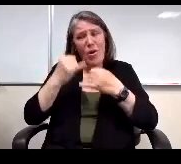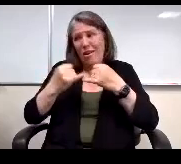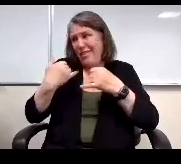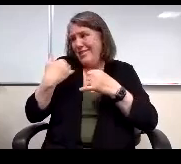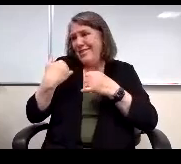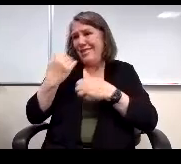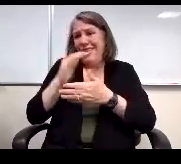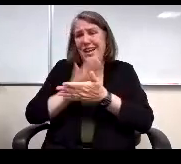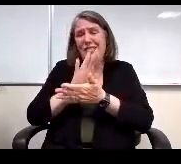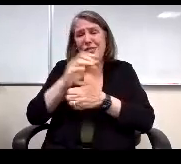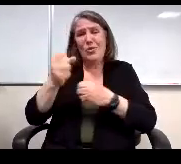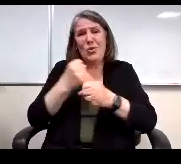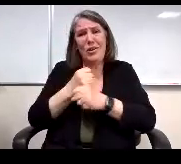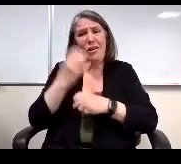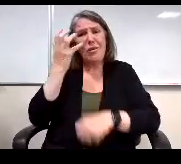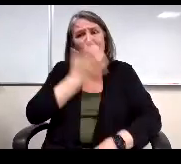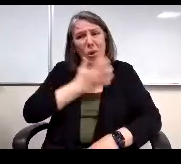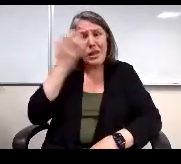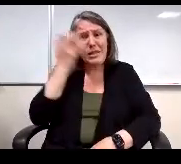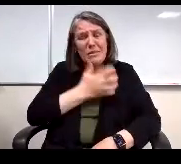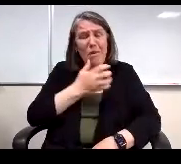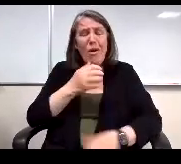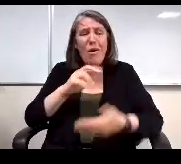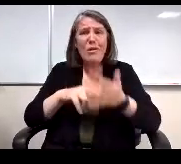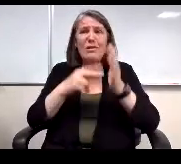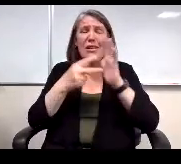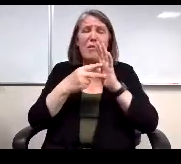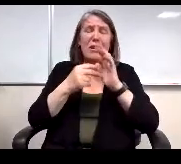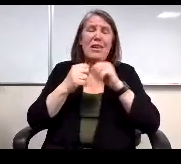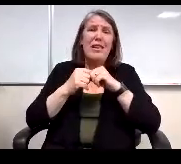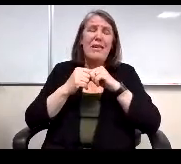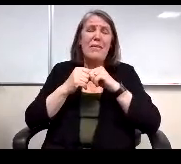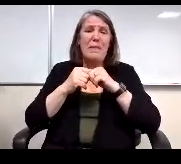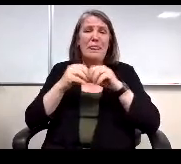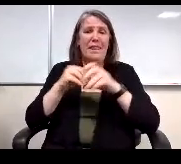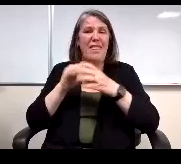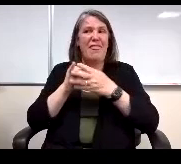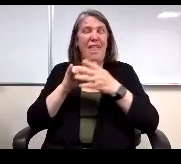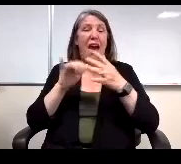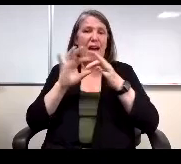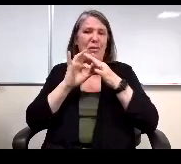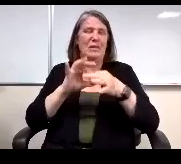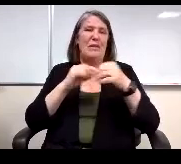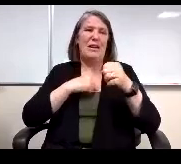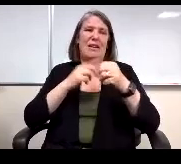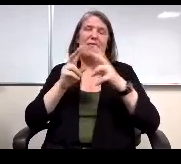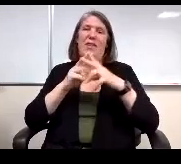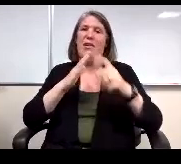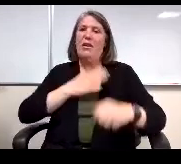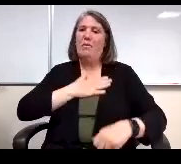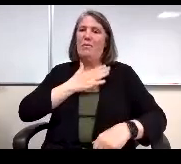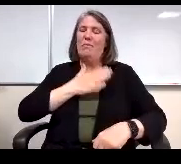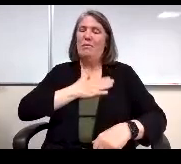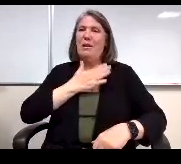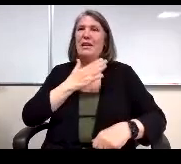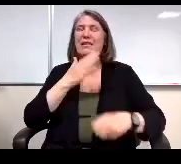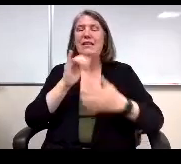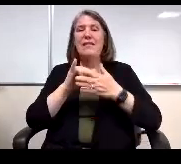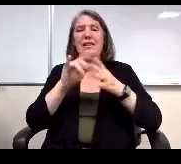So I'm in that respect I'm very pleased and this is this is an important report for us. This is not a little minor thing.